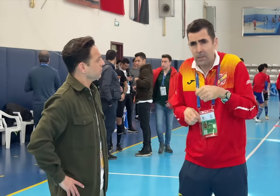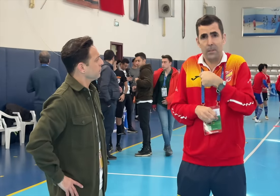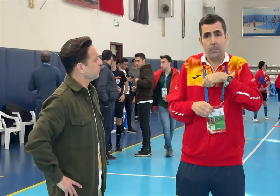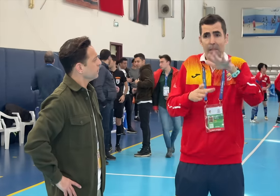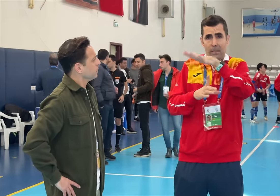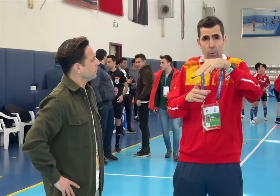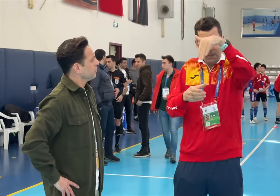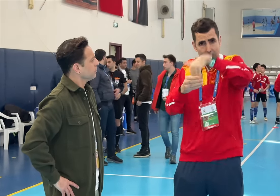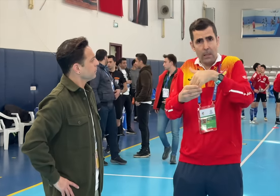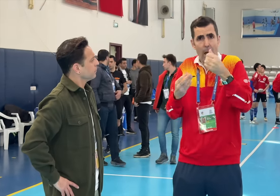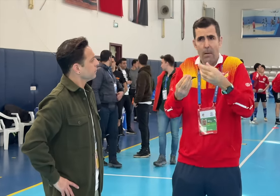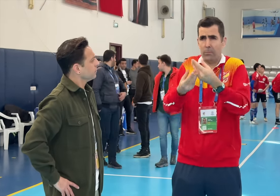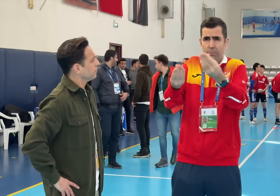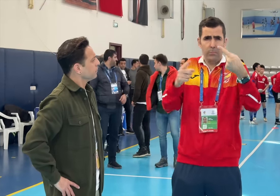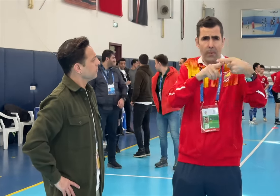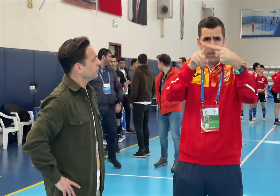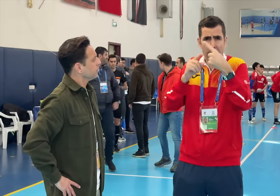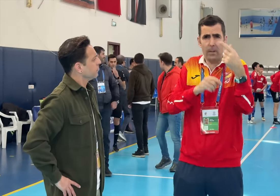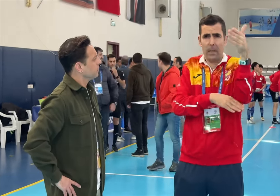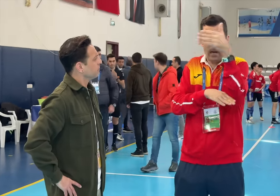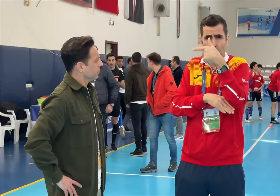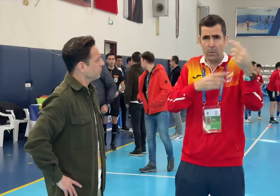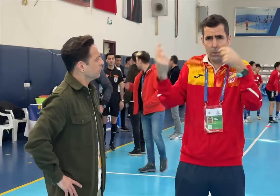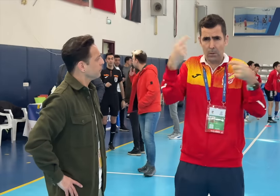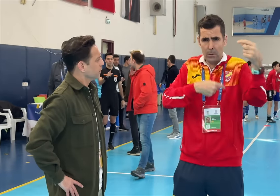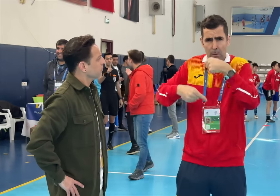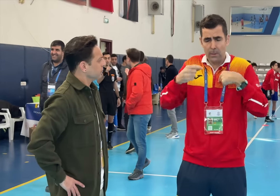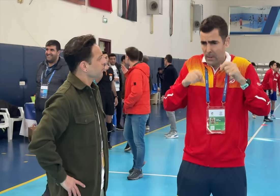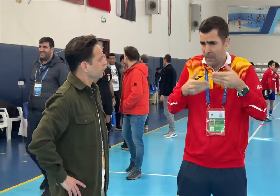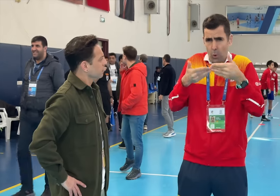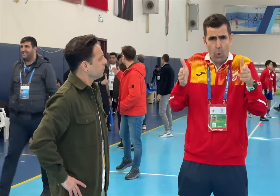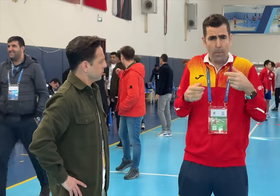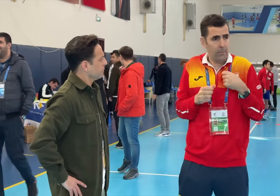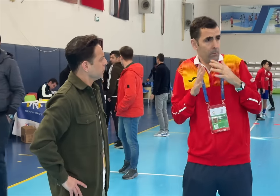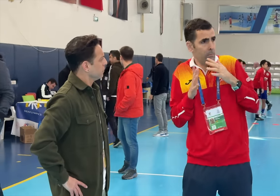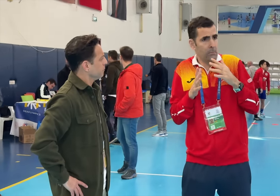to everyone. In Spain, we welcome people from different countries.